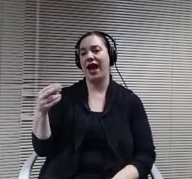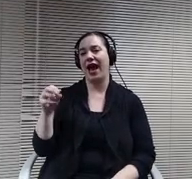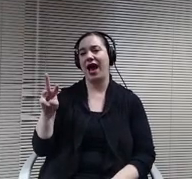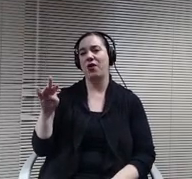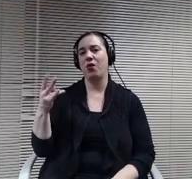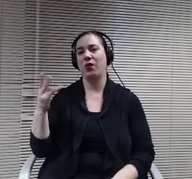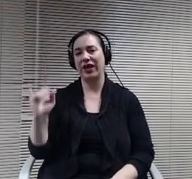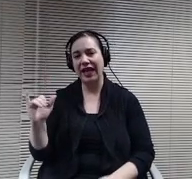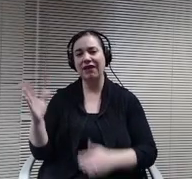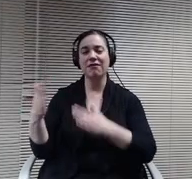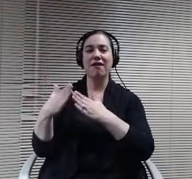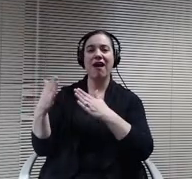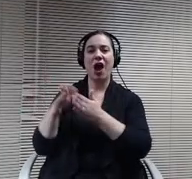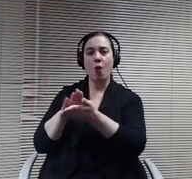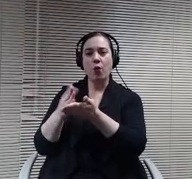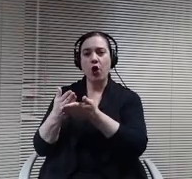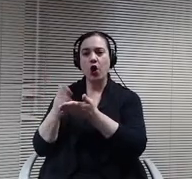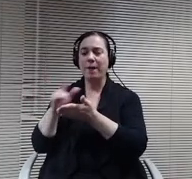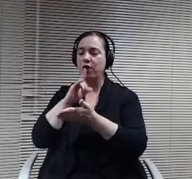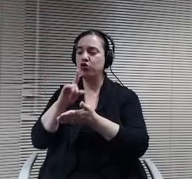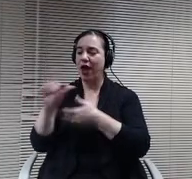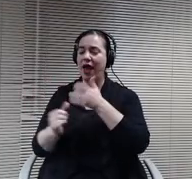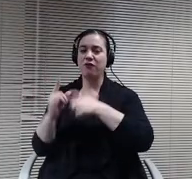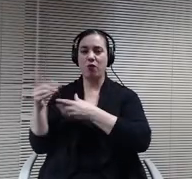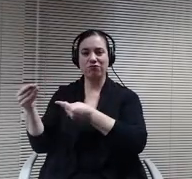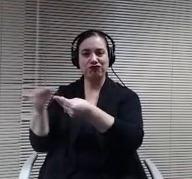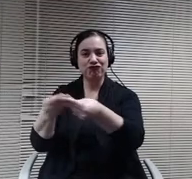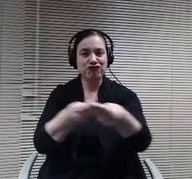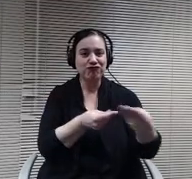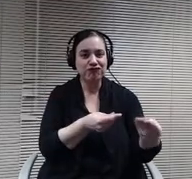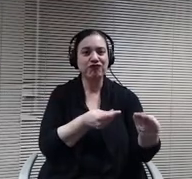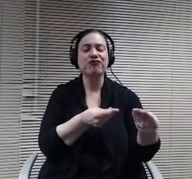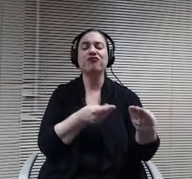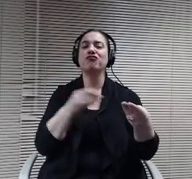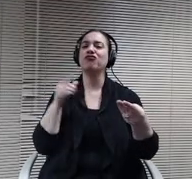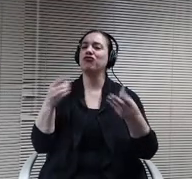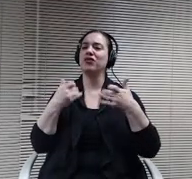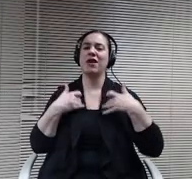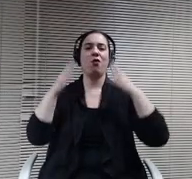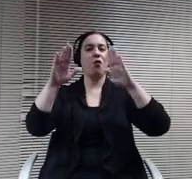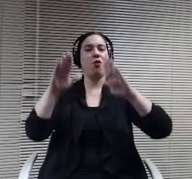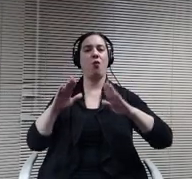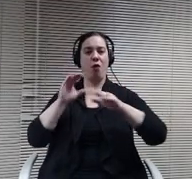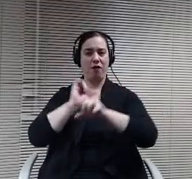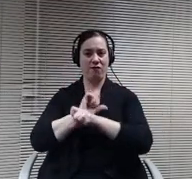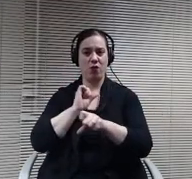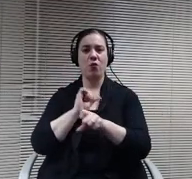head cook. She keeps everybody fed and has done really incredible work turning around a whole different system with